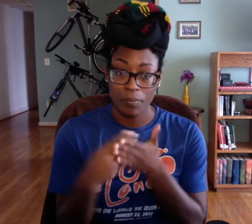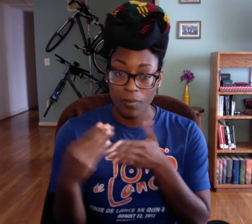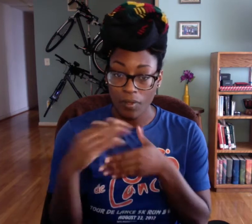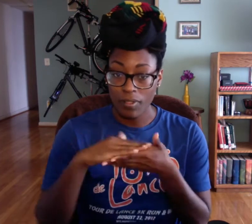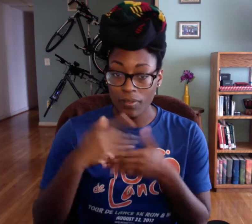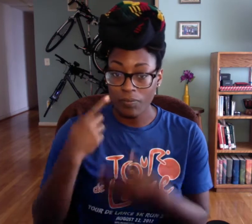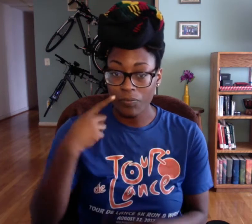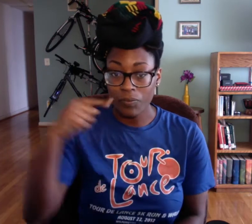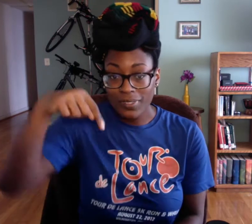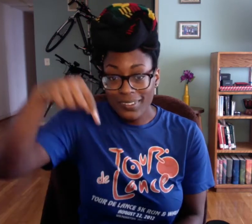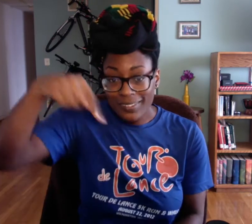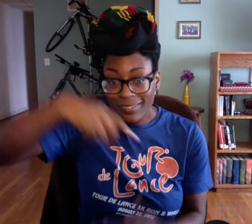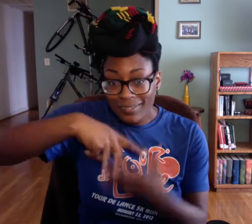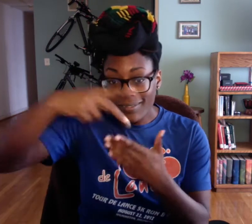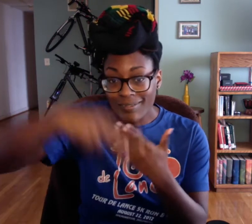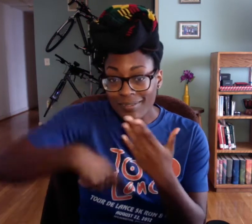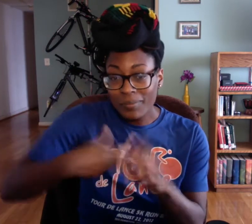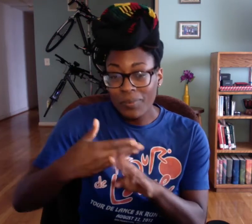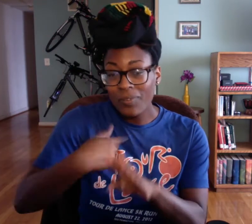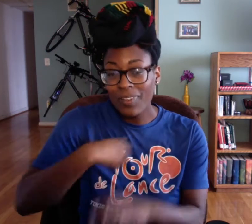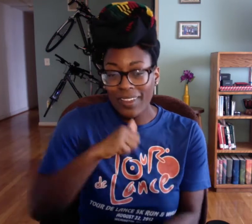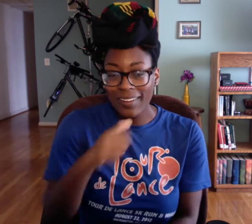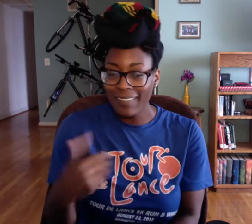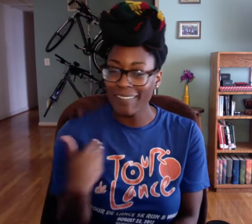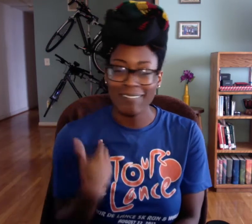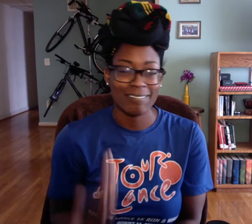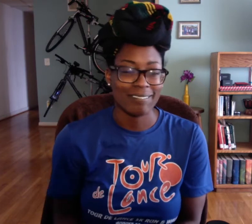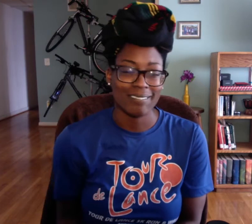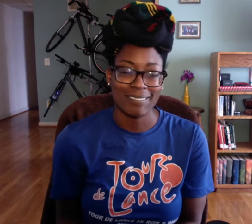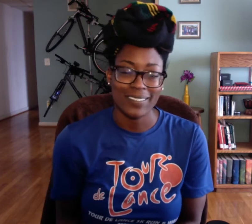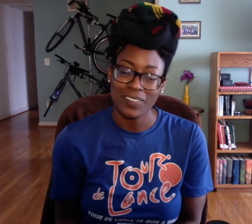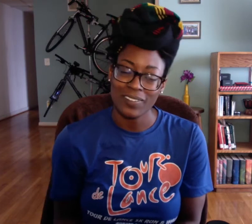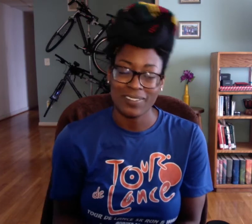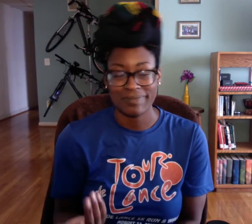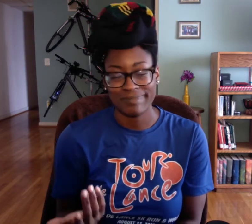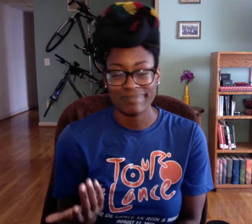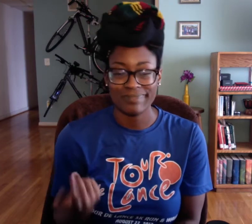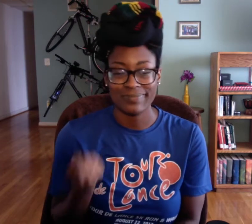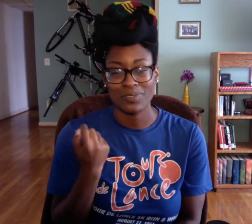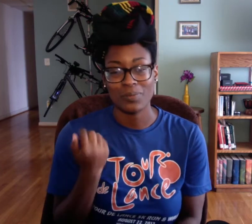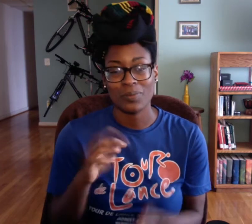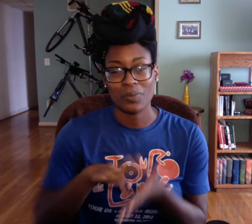I bought my laptop specifically for this program because I didn't have one before and it was